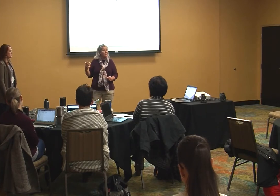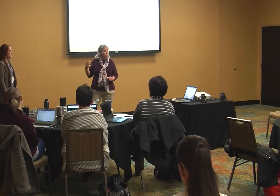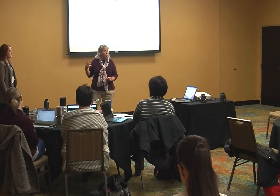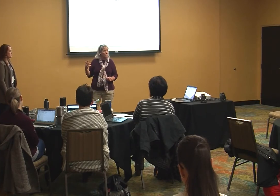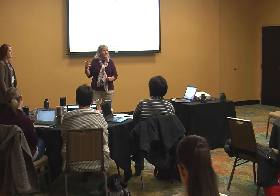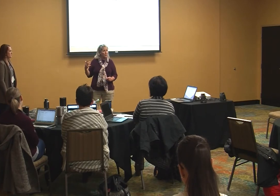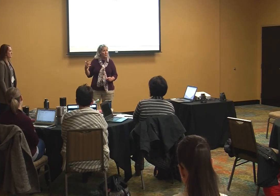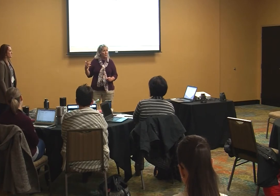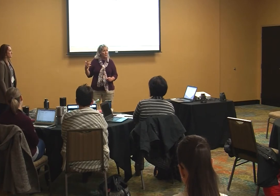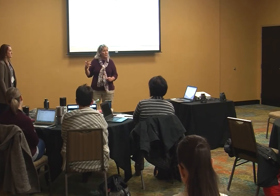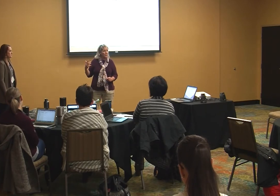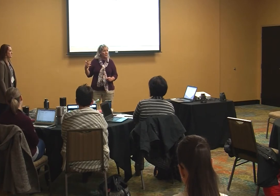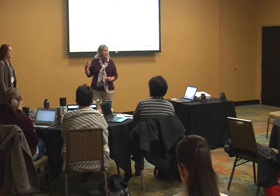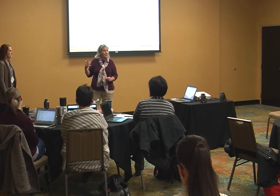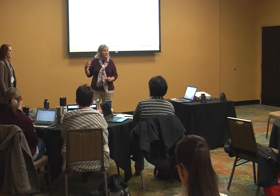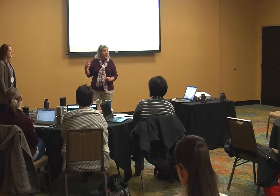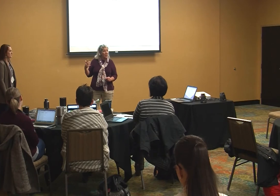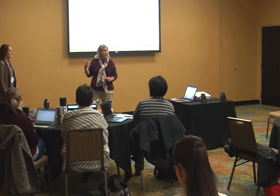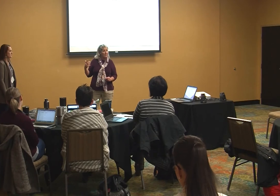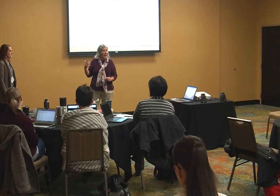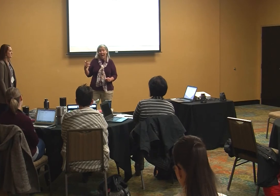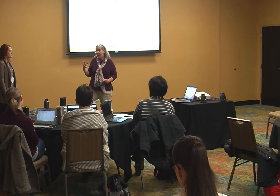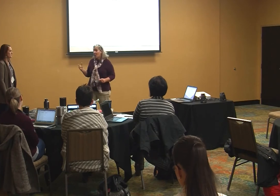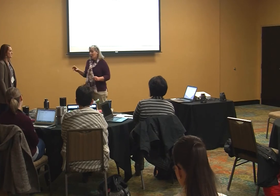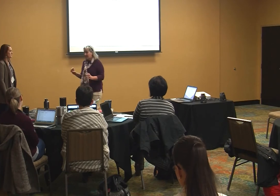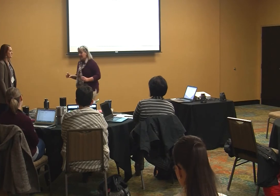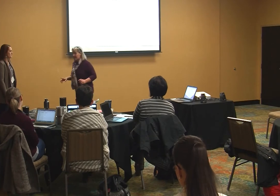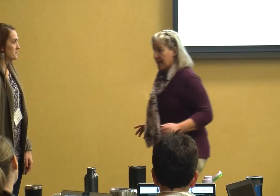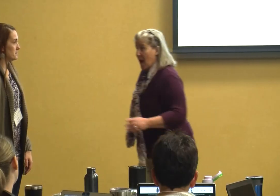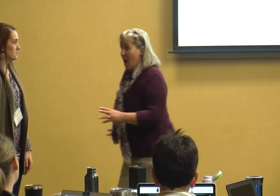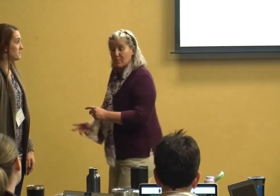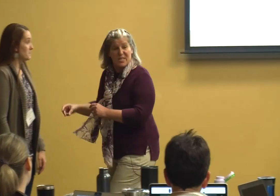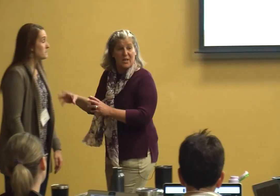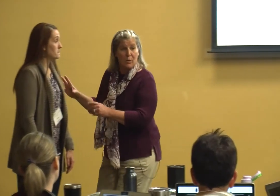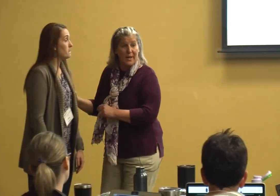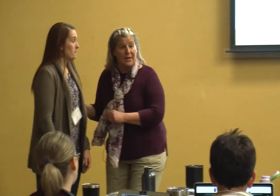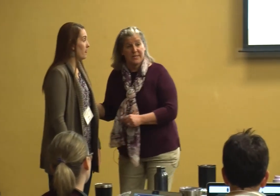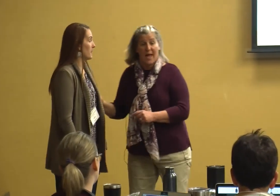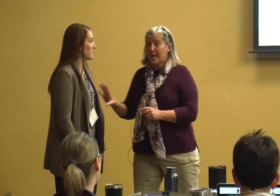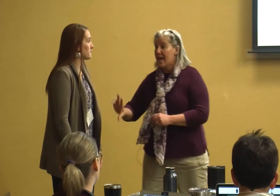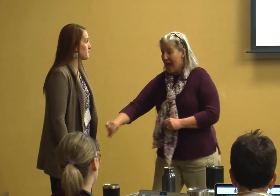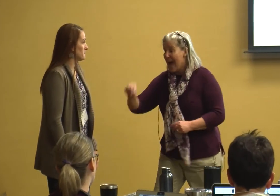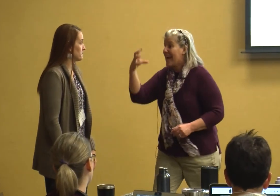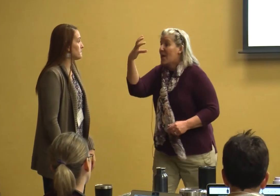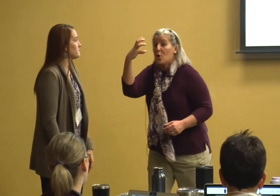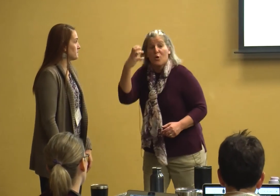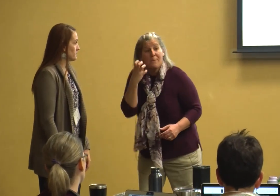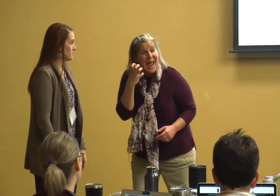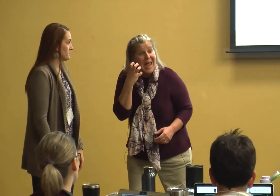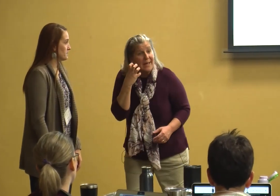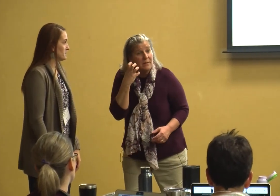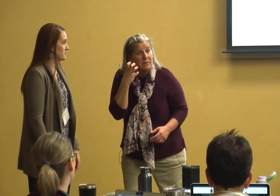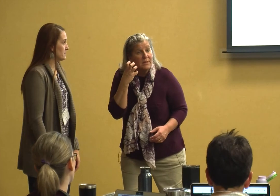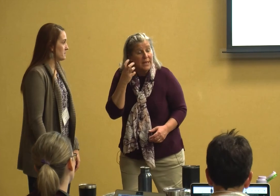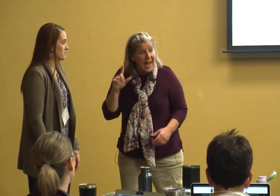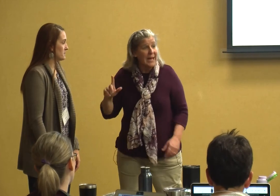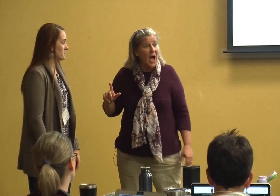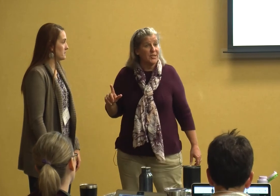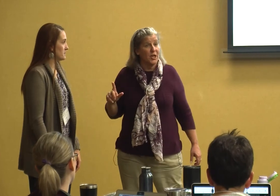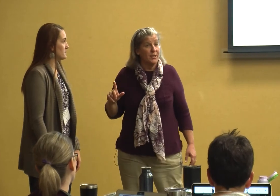you they'll come back because it's like no I'm still and it's like I know you're mad I got you